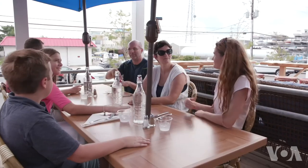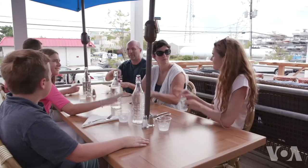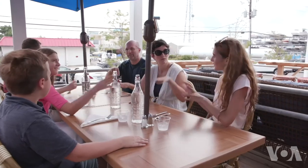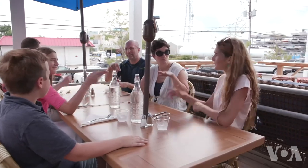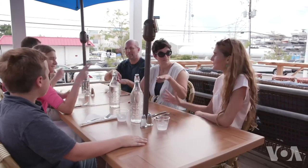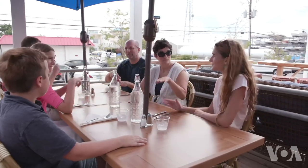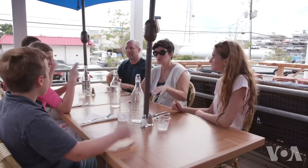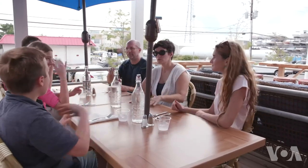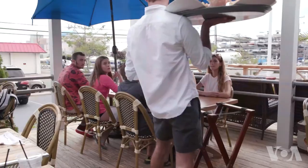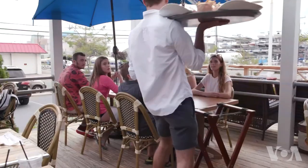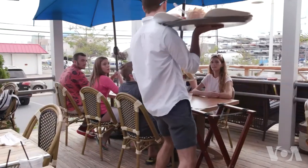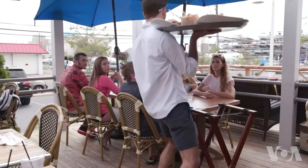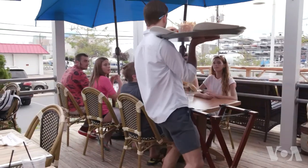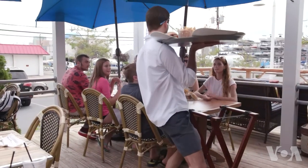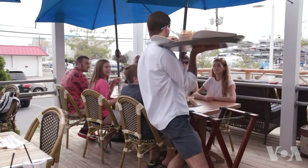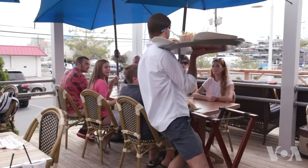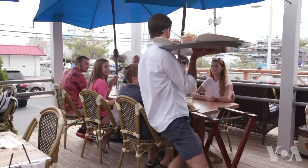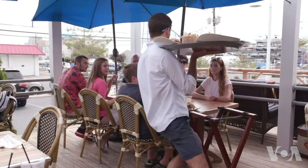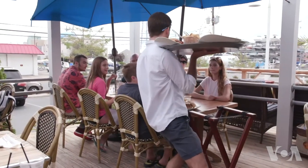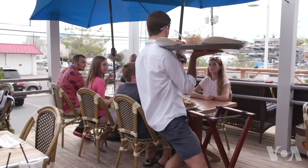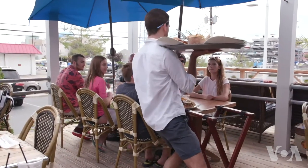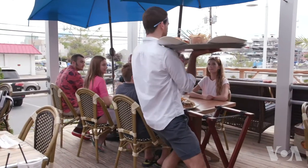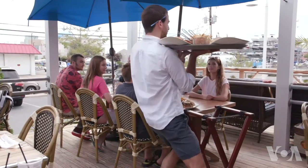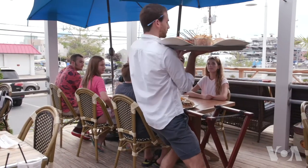Deaf people do not have to shout over each other to have simultaneous conversations.